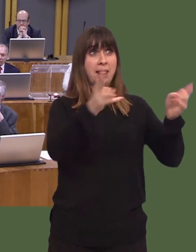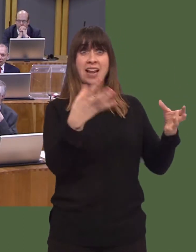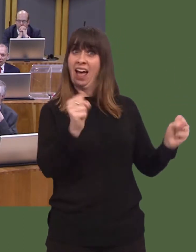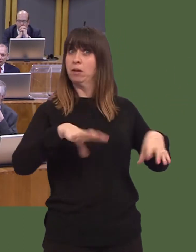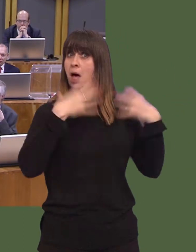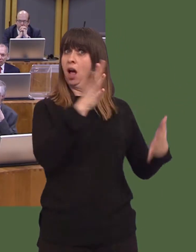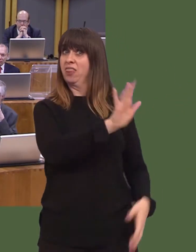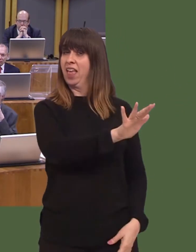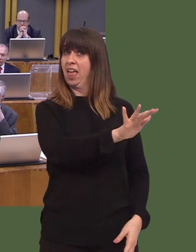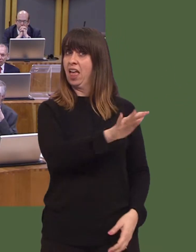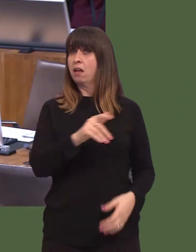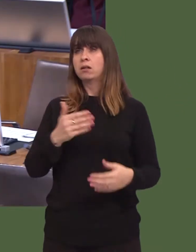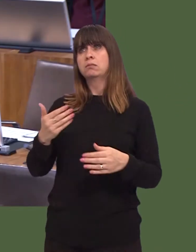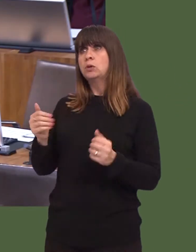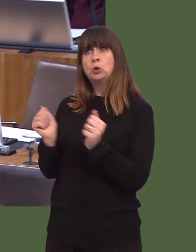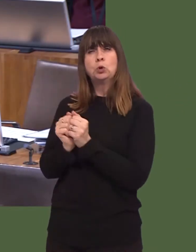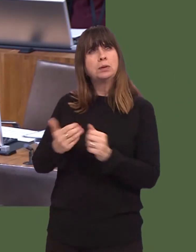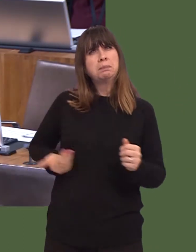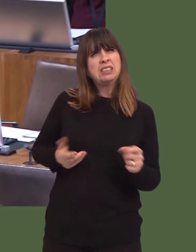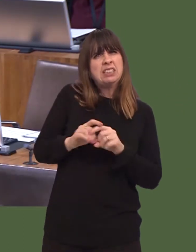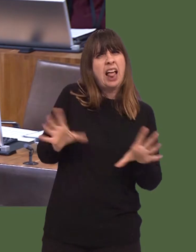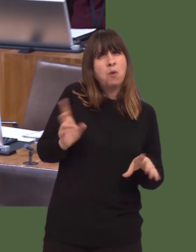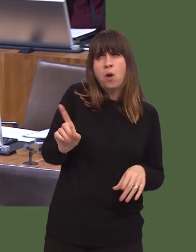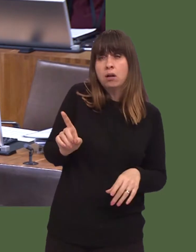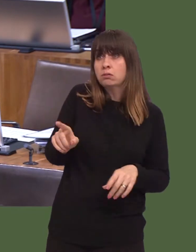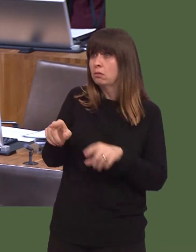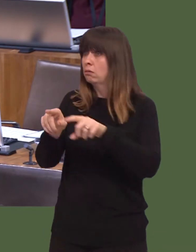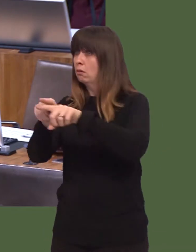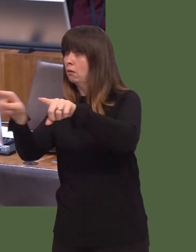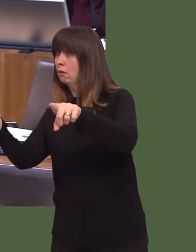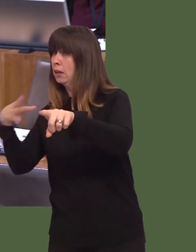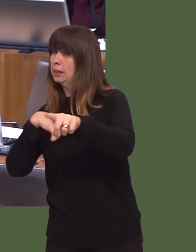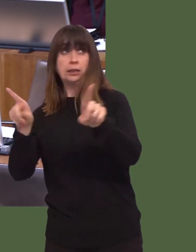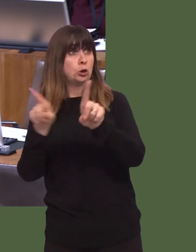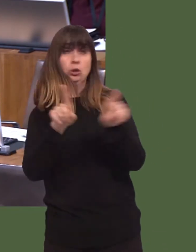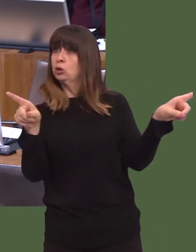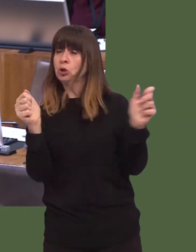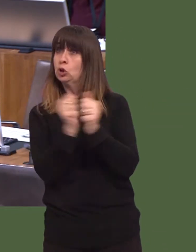who want them, and to look at where units can be built where we know there will be a demand.